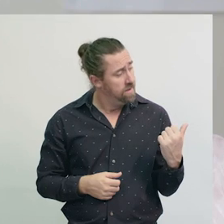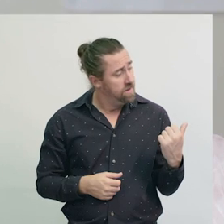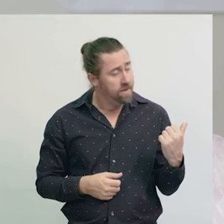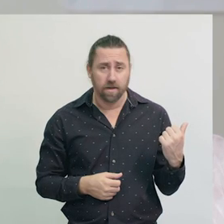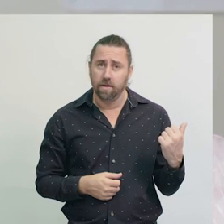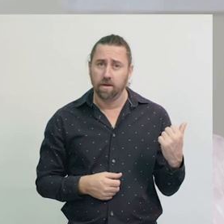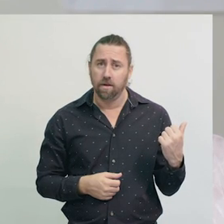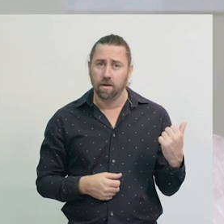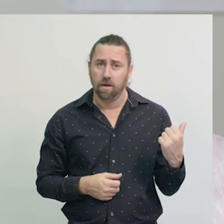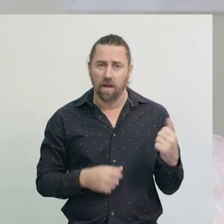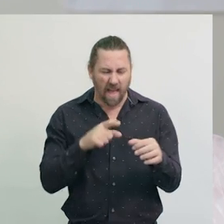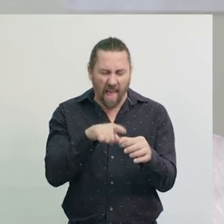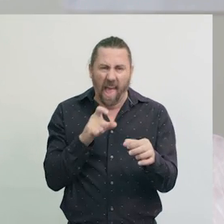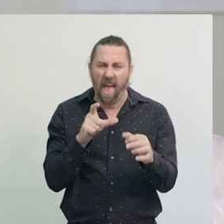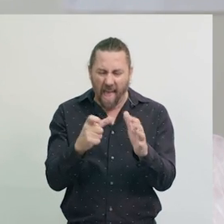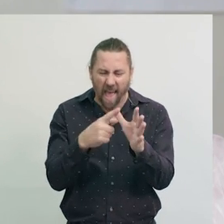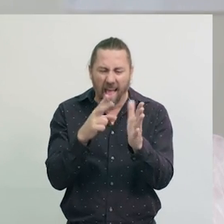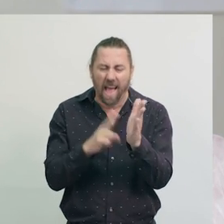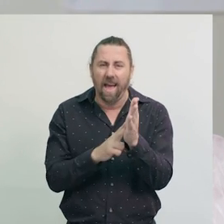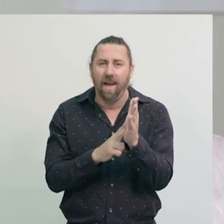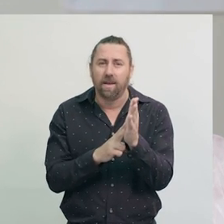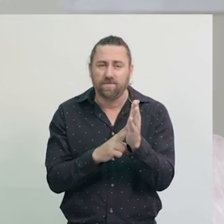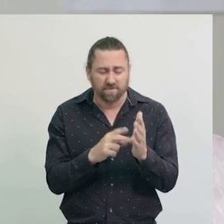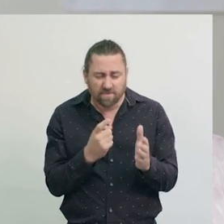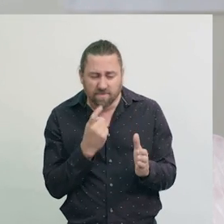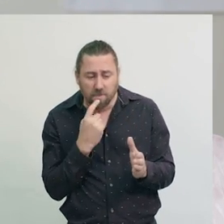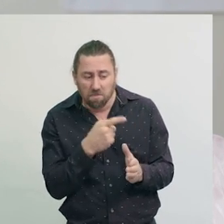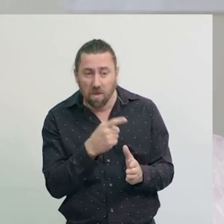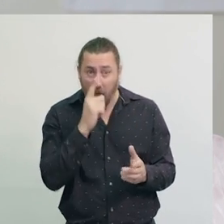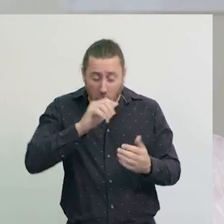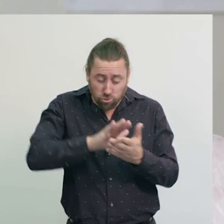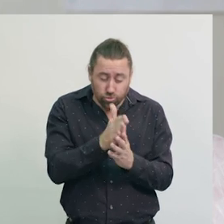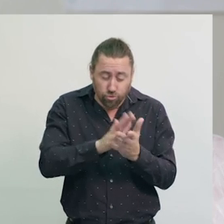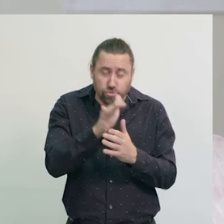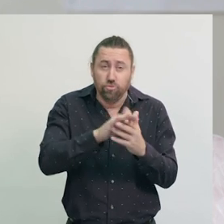This aluminium can could be used to make new aluminium objects.